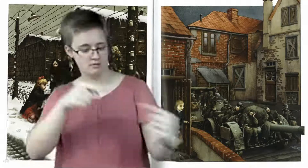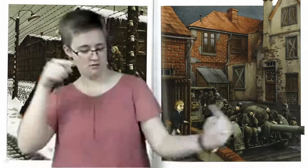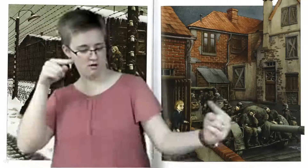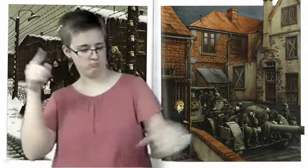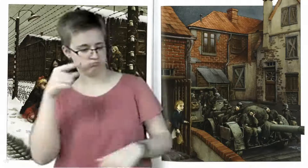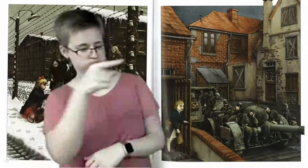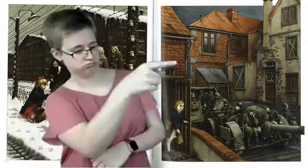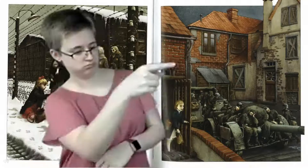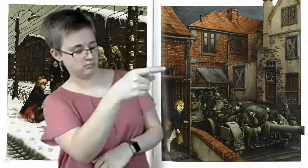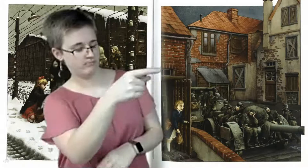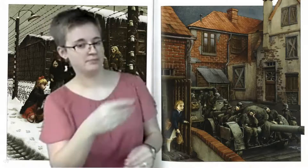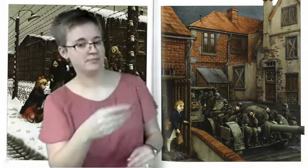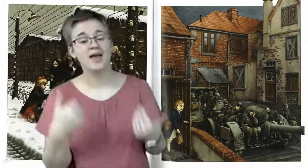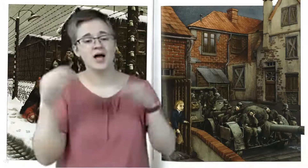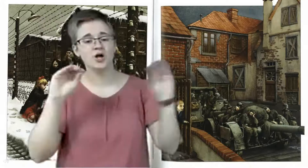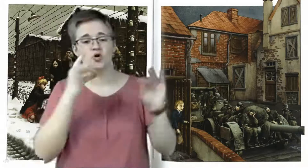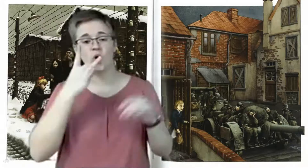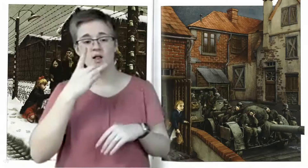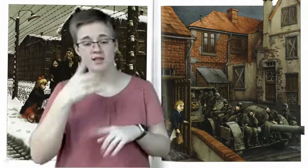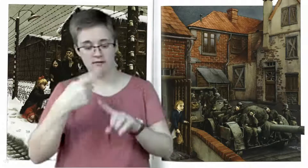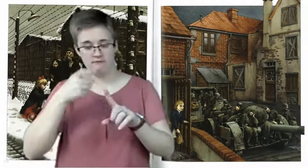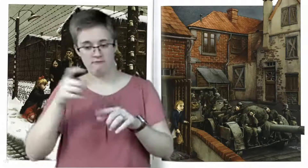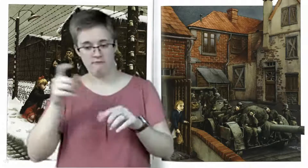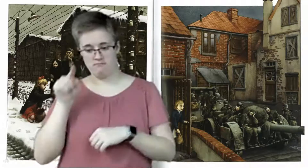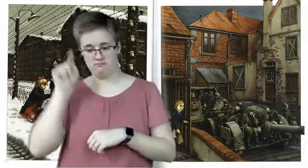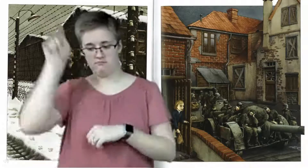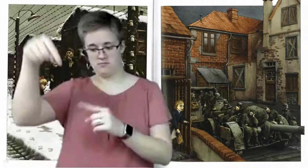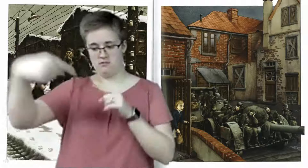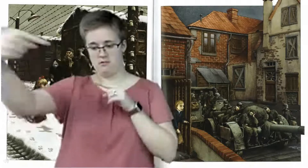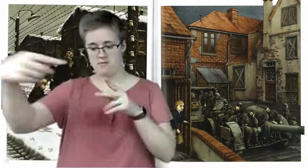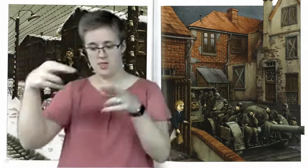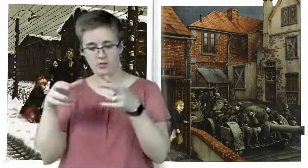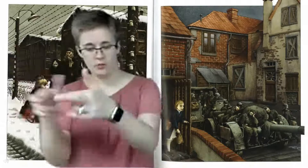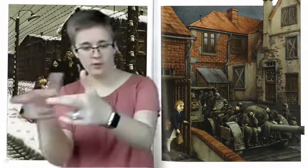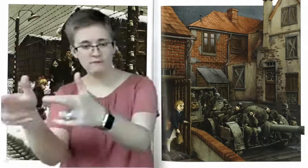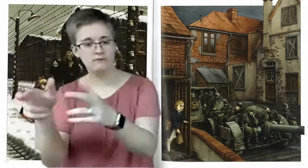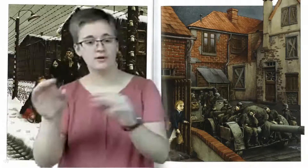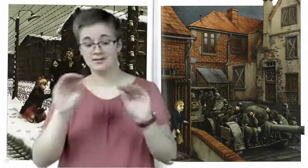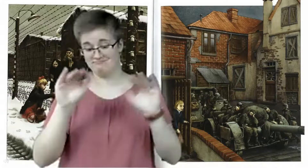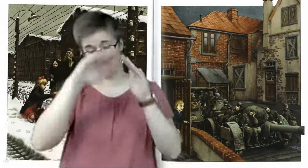They were coming with no lights on from the far side of the river, and they never stopped.